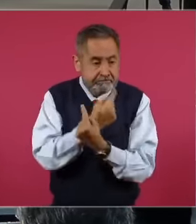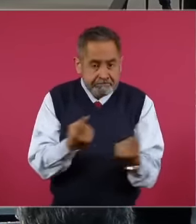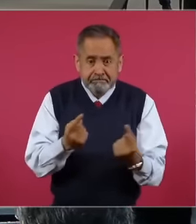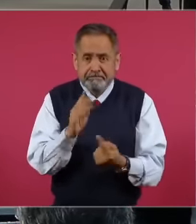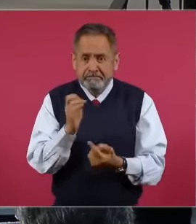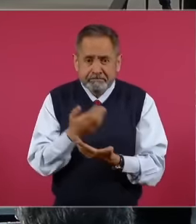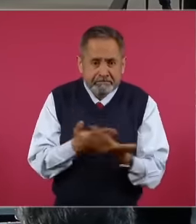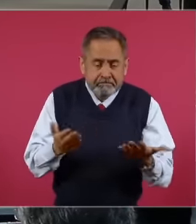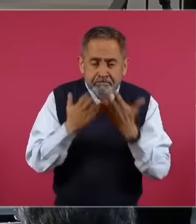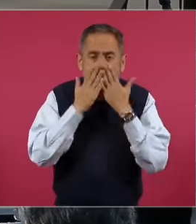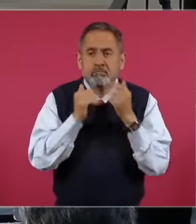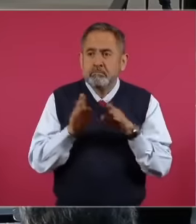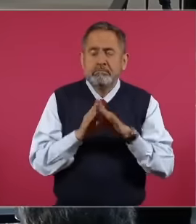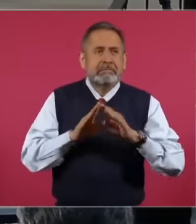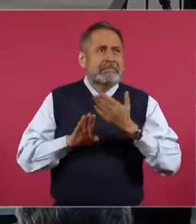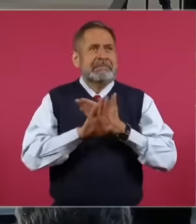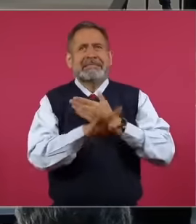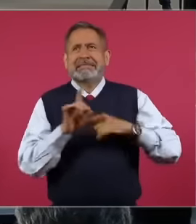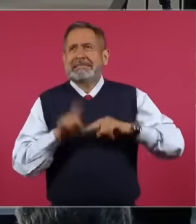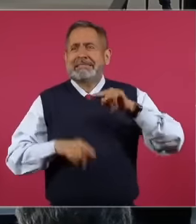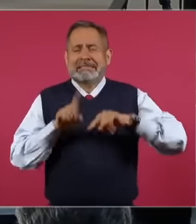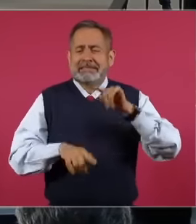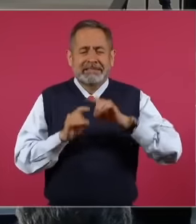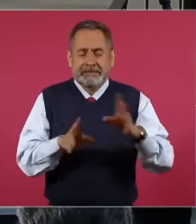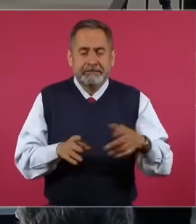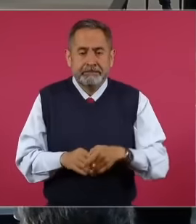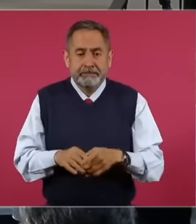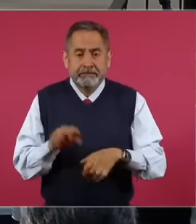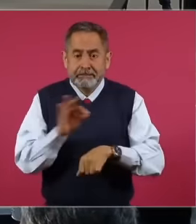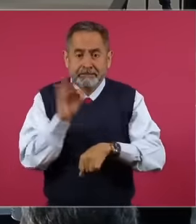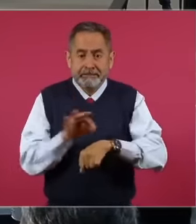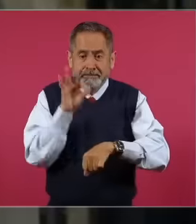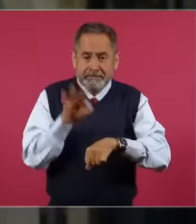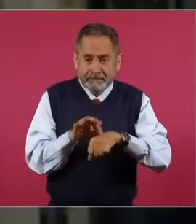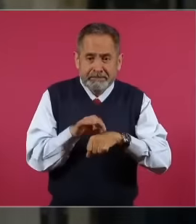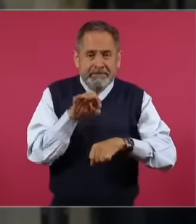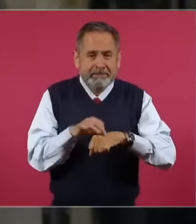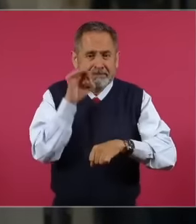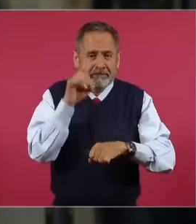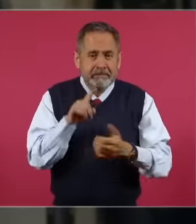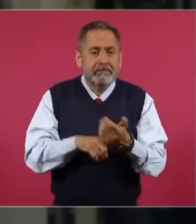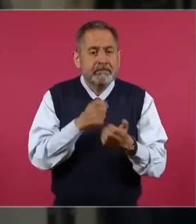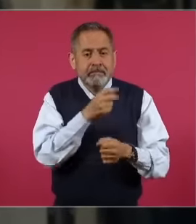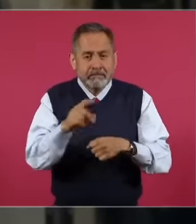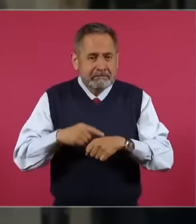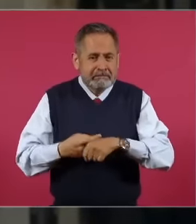have no way of defending themselves and due to the bite of the flies, many already have larvae, larvae appear